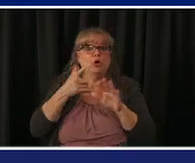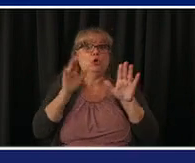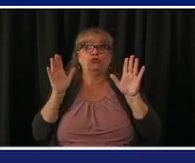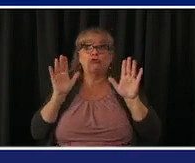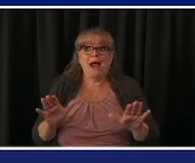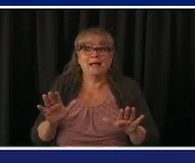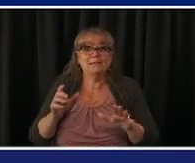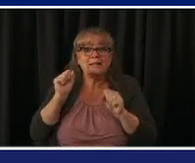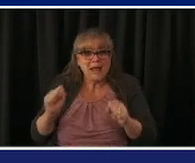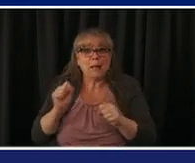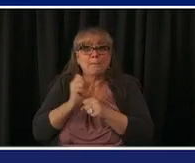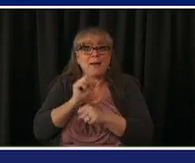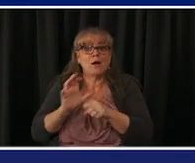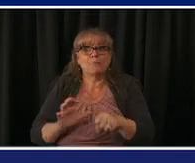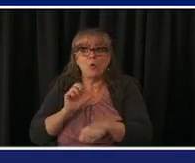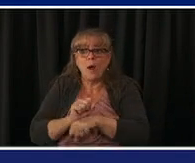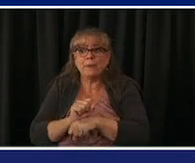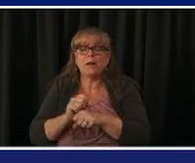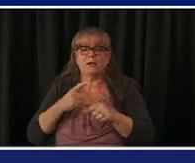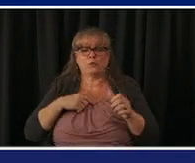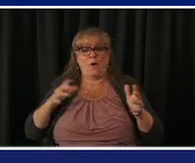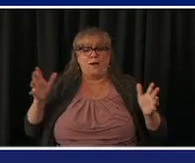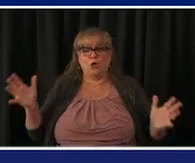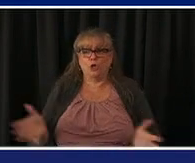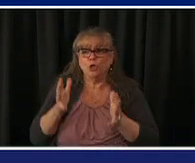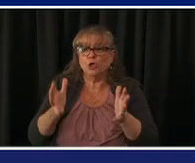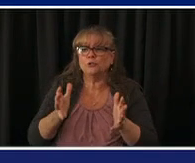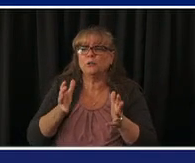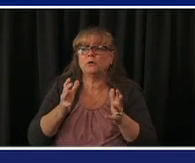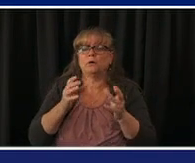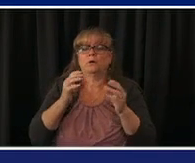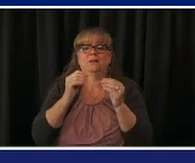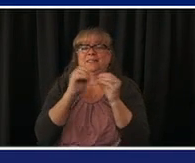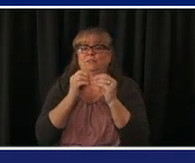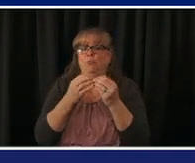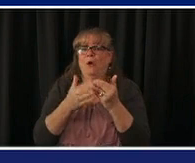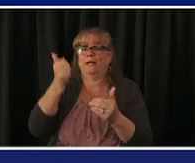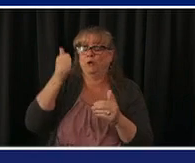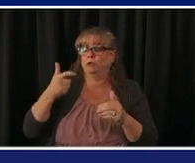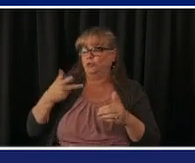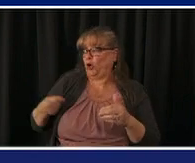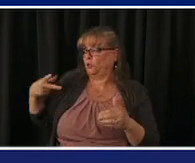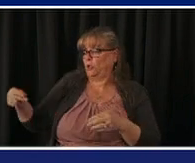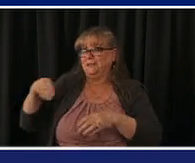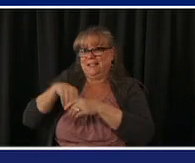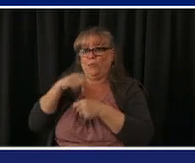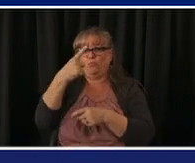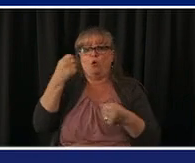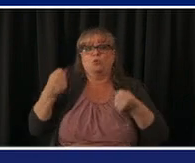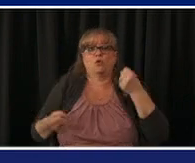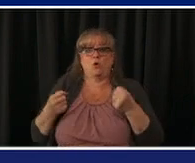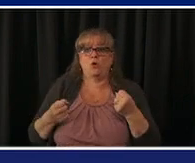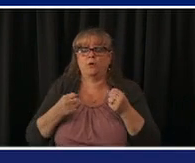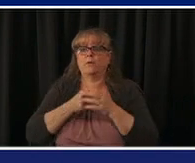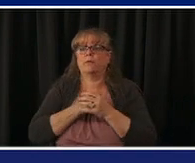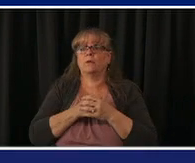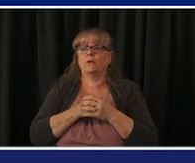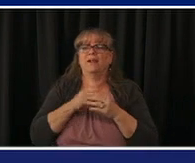we encourage that makes it easier but these are all very easy ways to to get it done again many